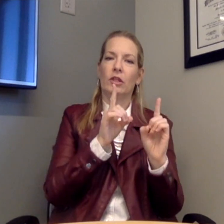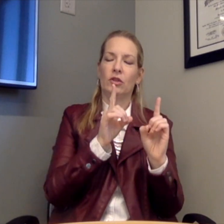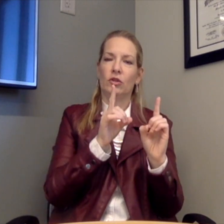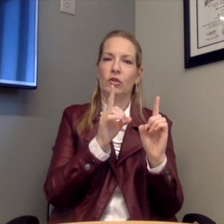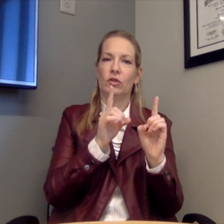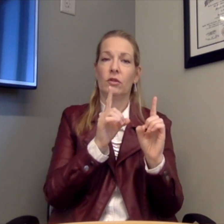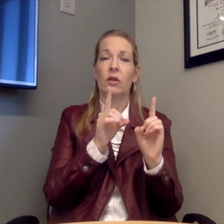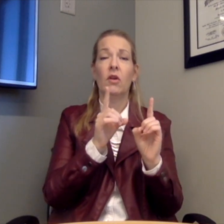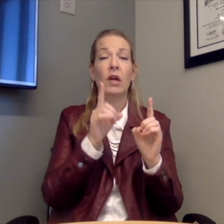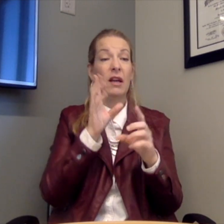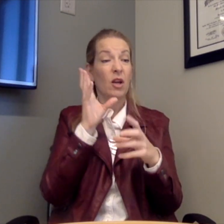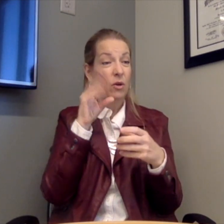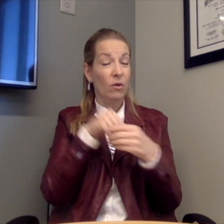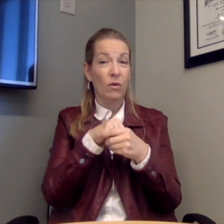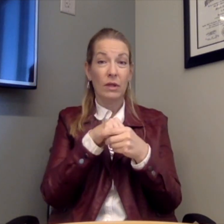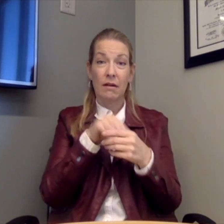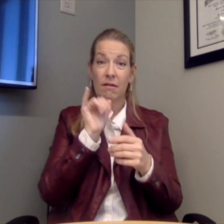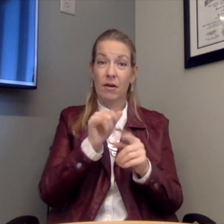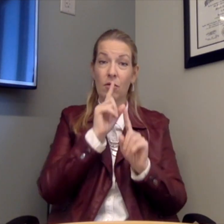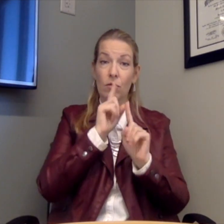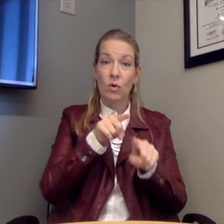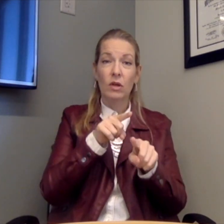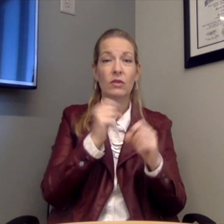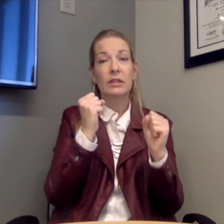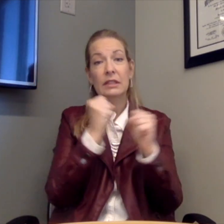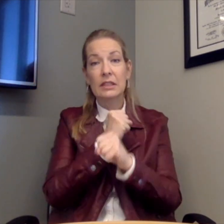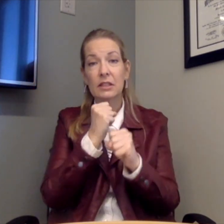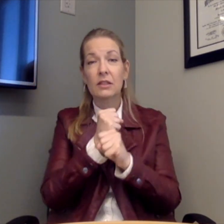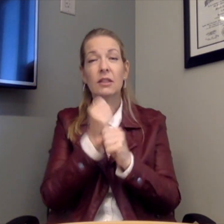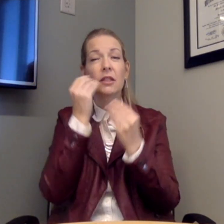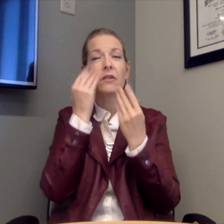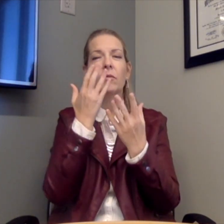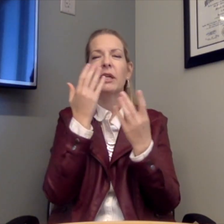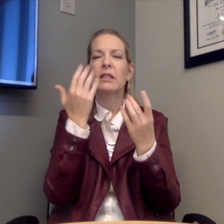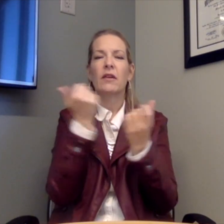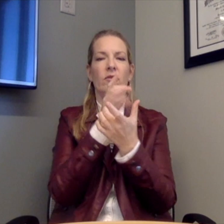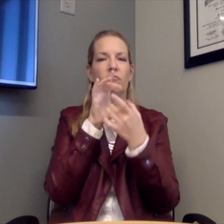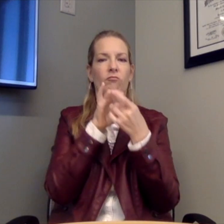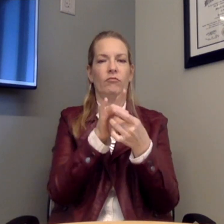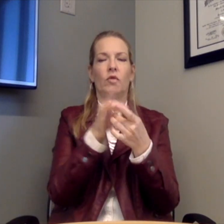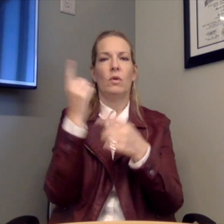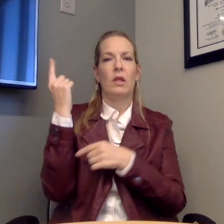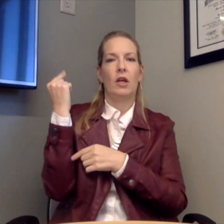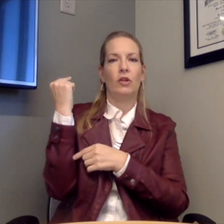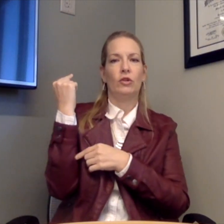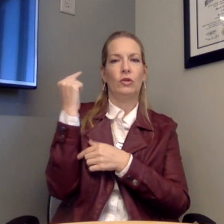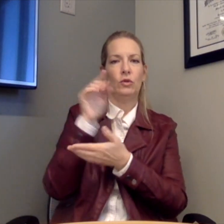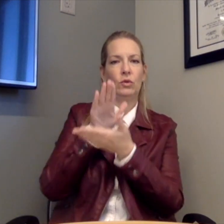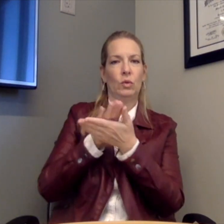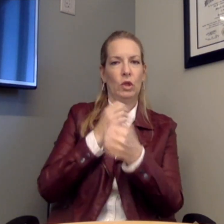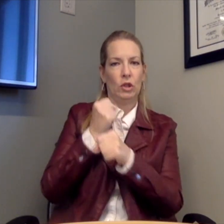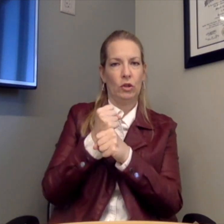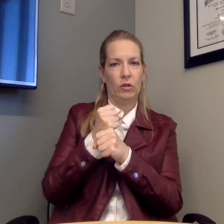Education. It includes statistics and everything related to last year's school